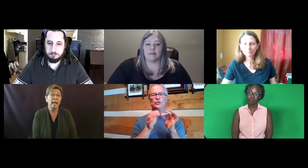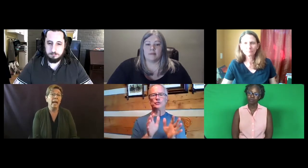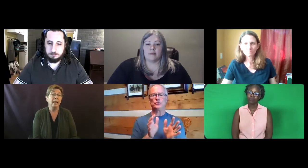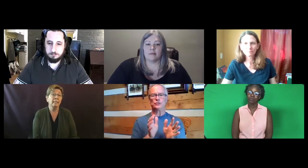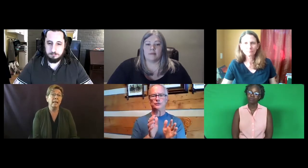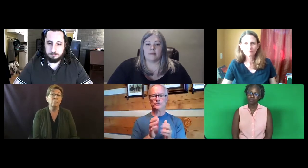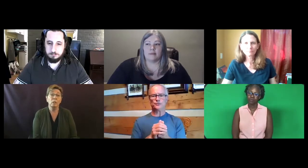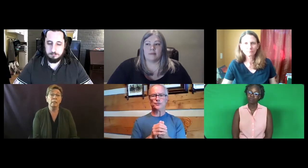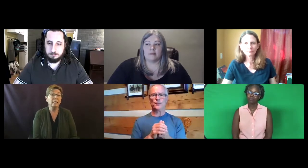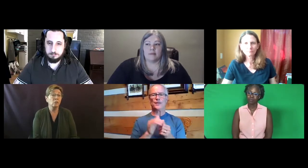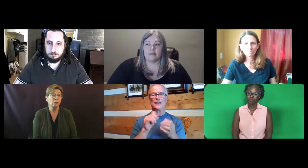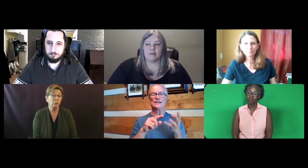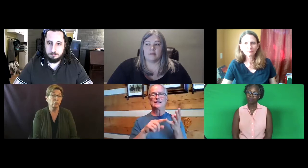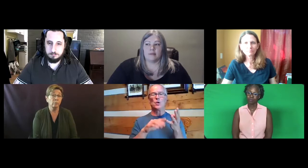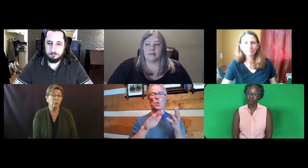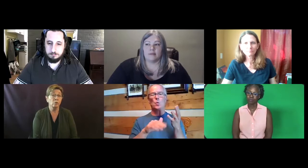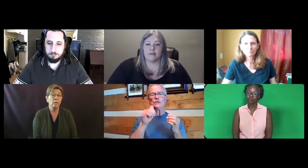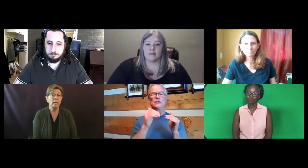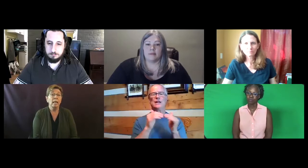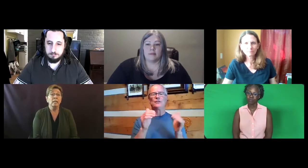at establishing licensing for interpreters.